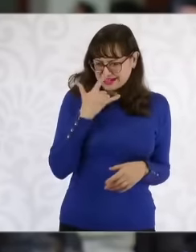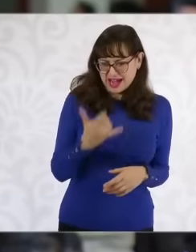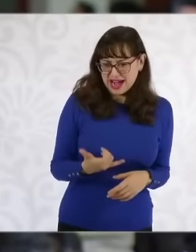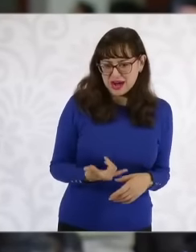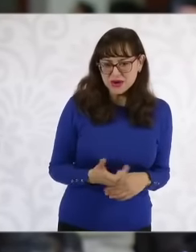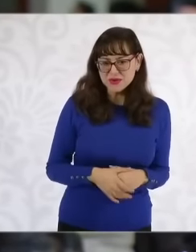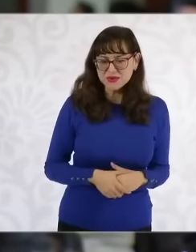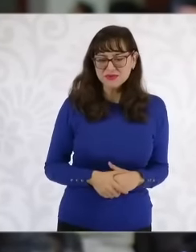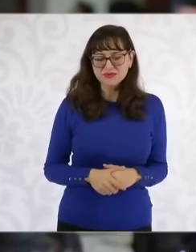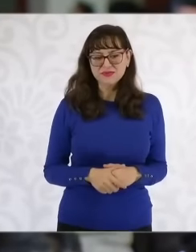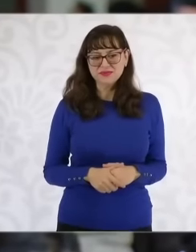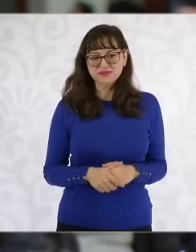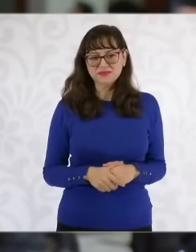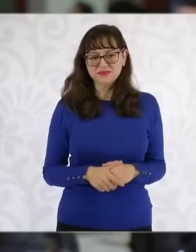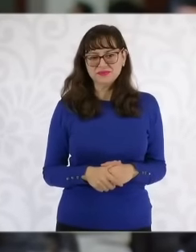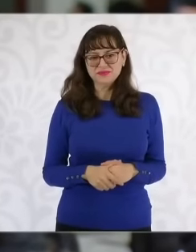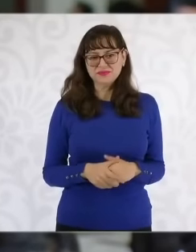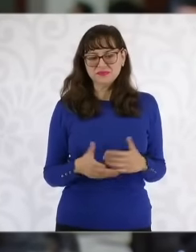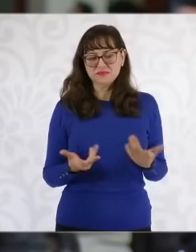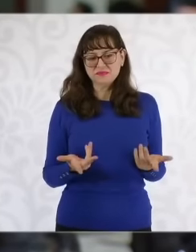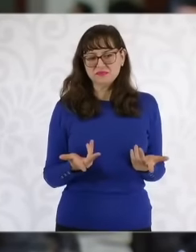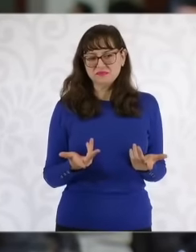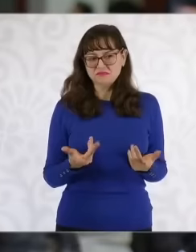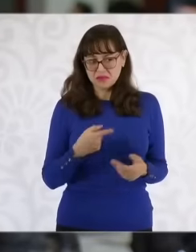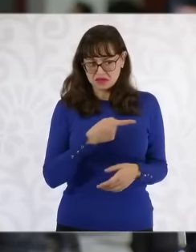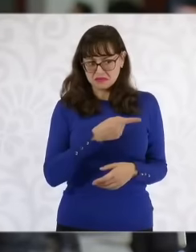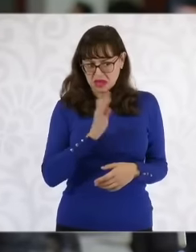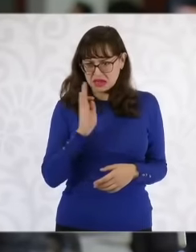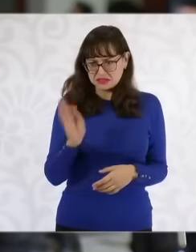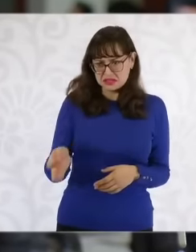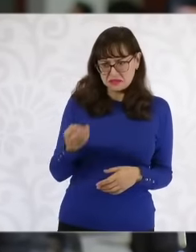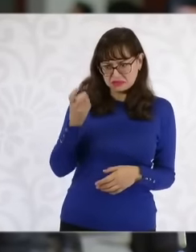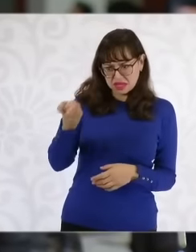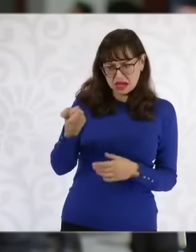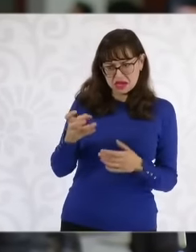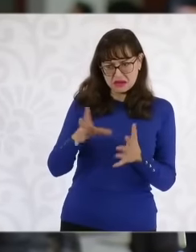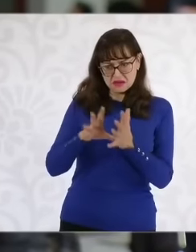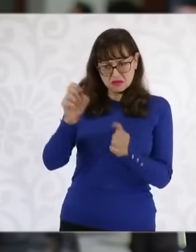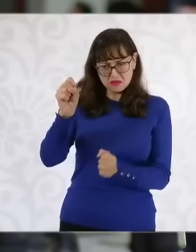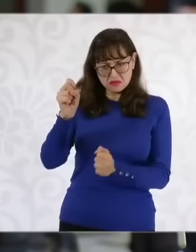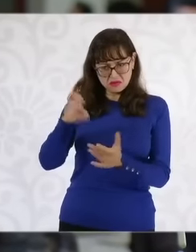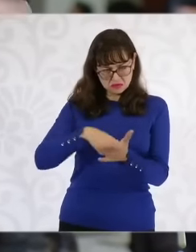election of judges, magistrates and ministers, I also say in balance scales just as